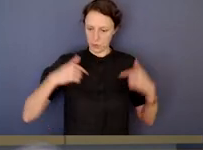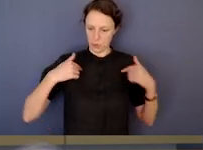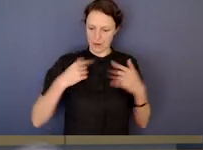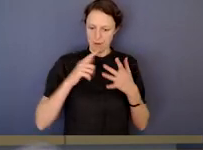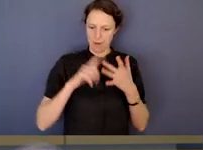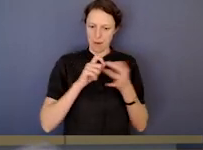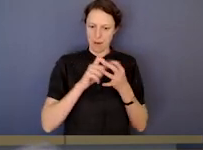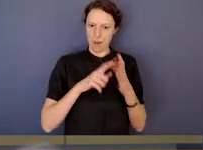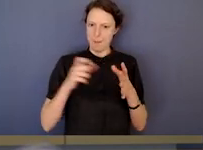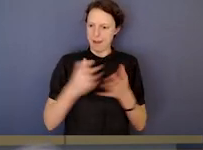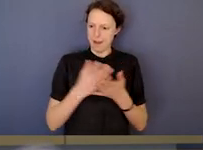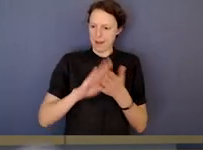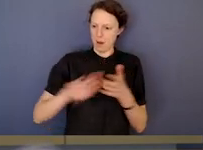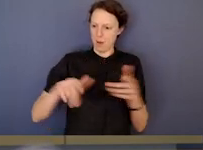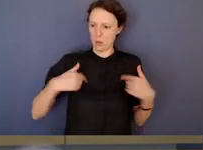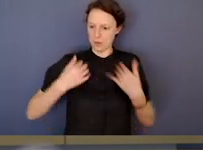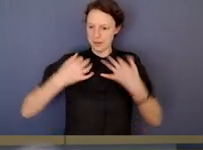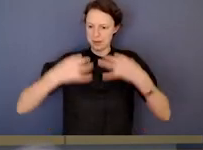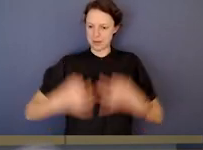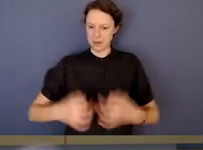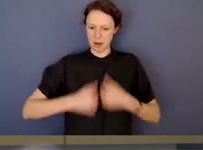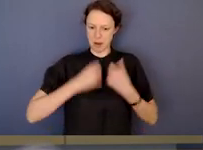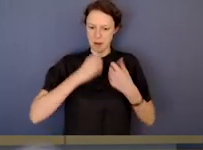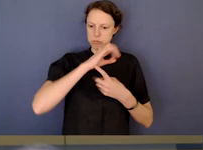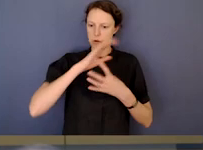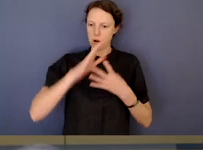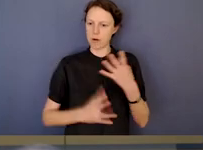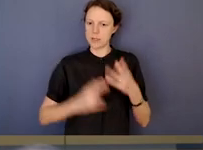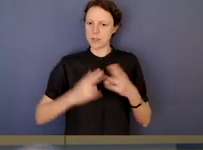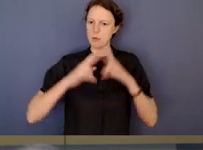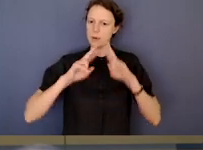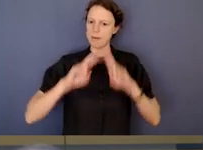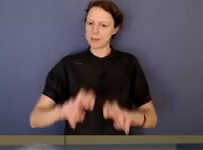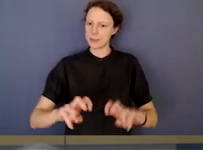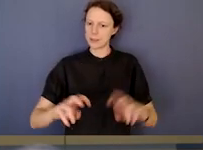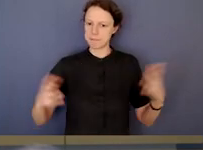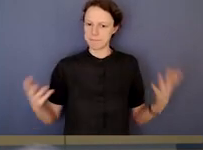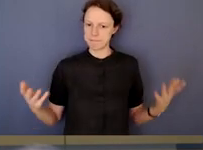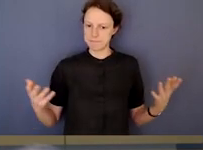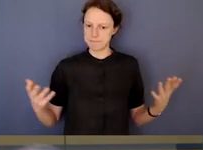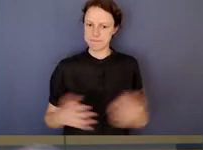IBAC decide what are our priorities for investigations? I think you touched on some of that a bit before.